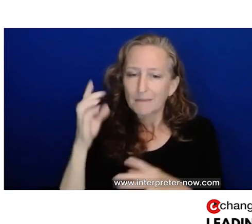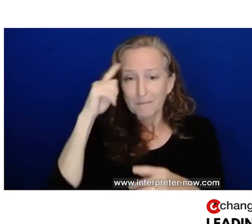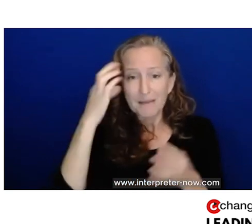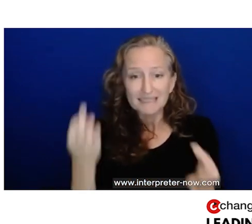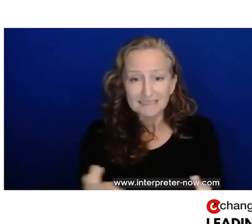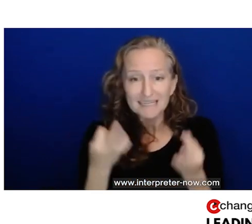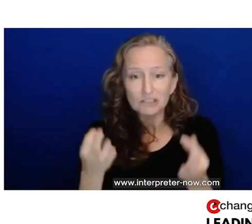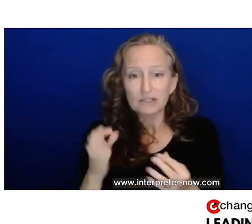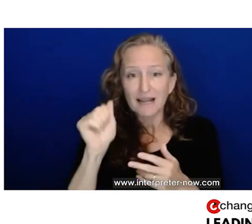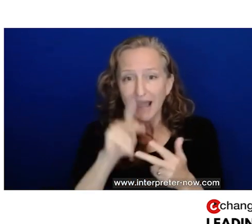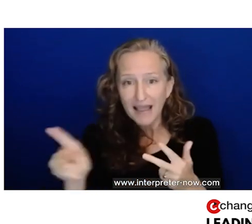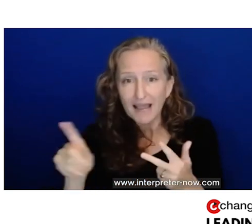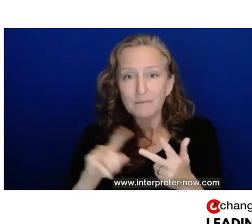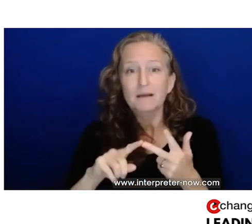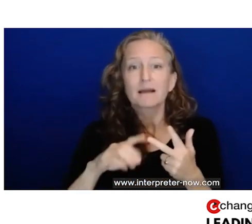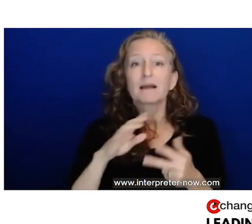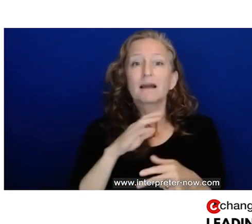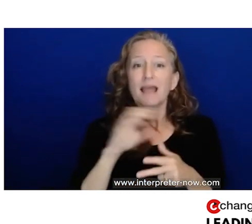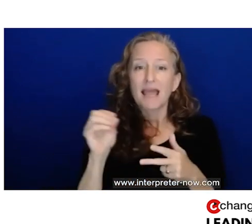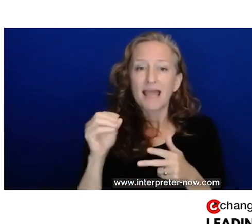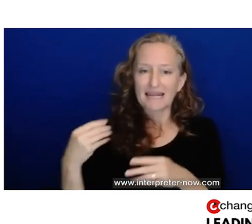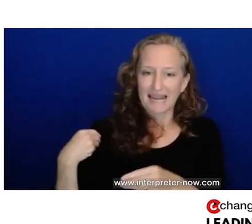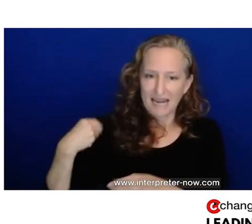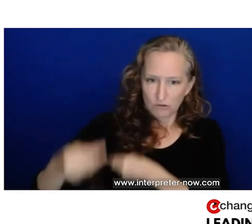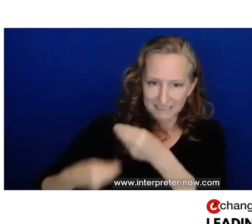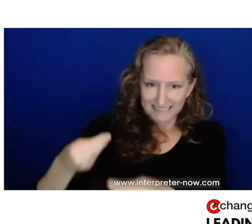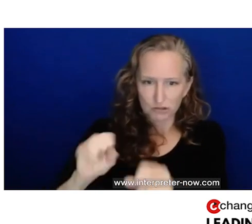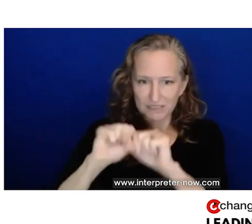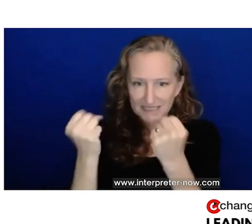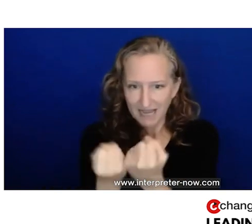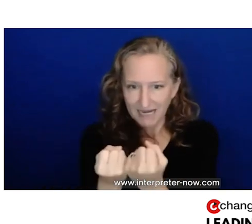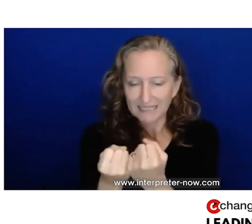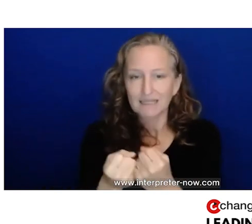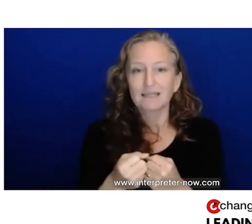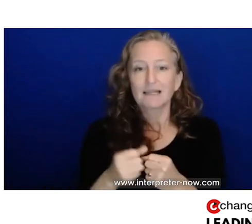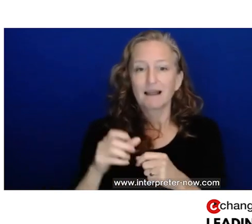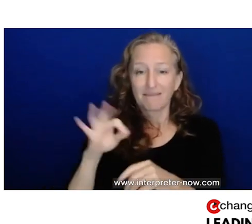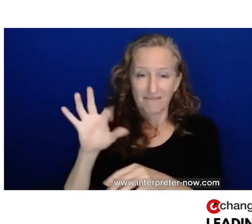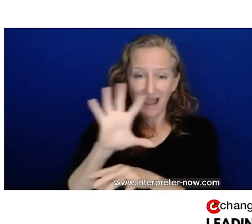I want to plug in Liberate Meditation app, and lastly, the Heritage and Cultural Society